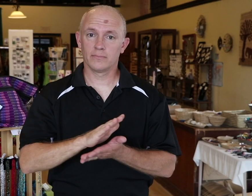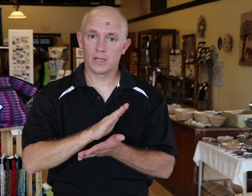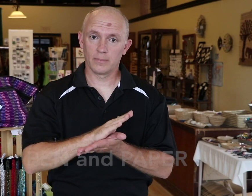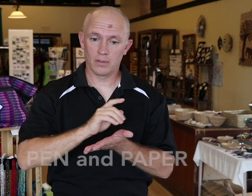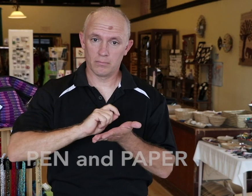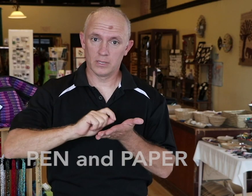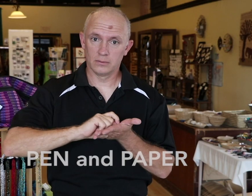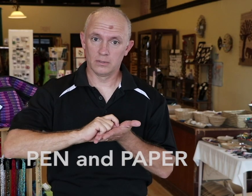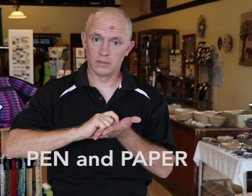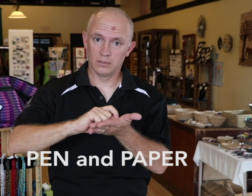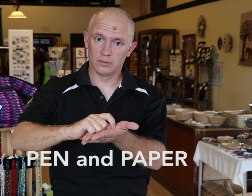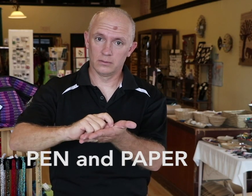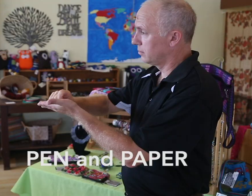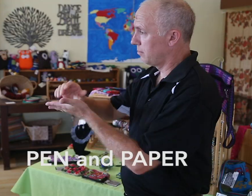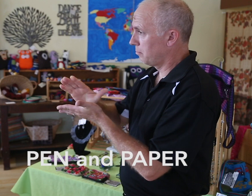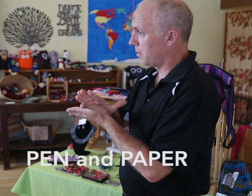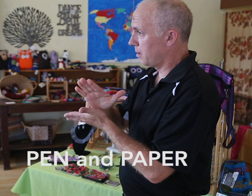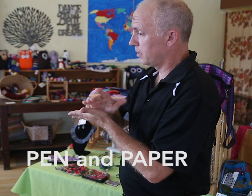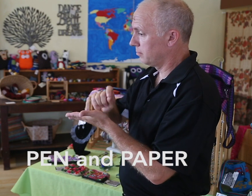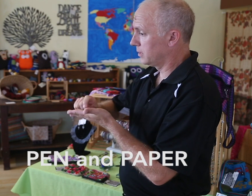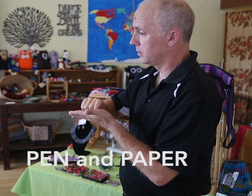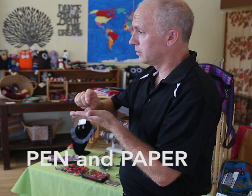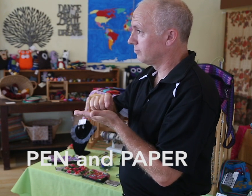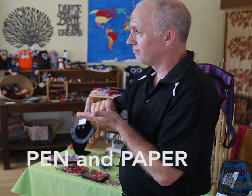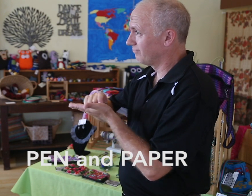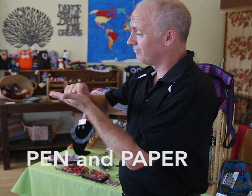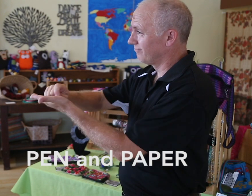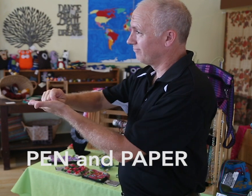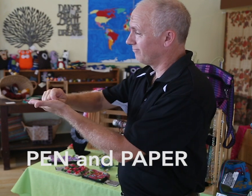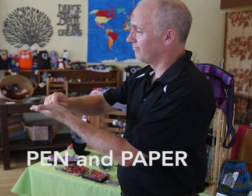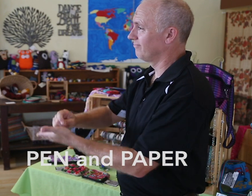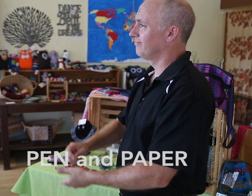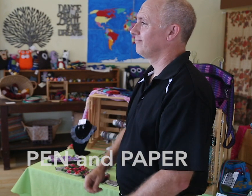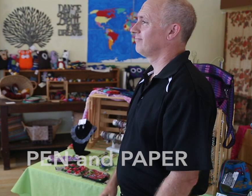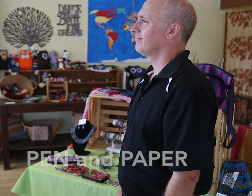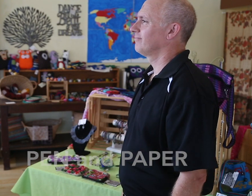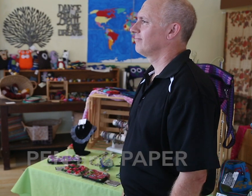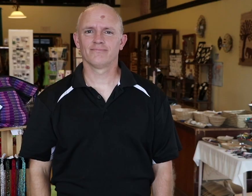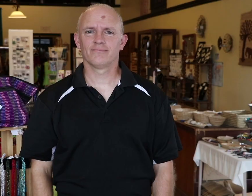Pen and Paper